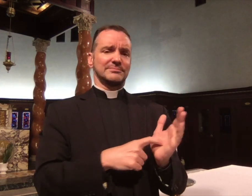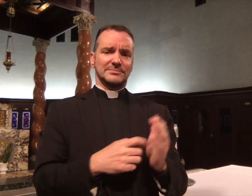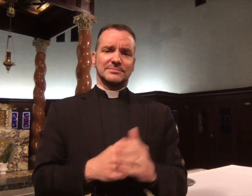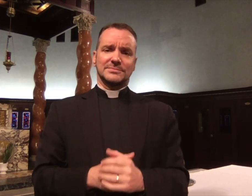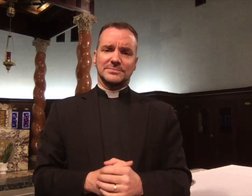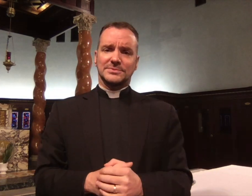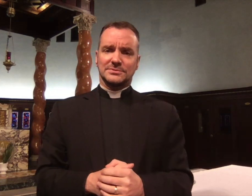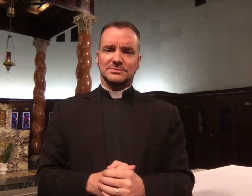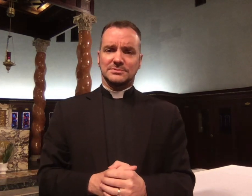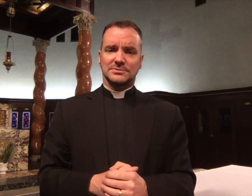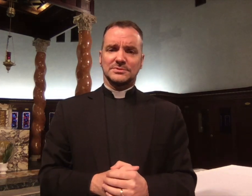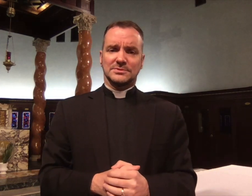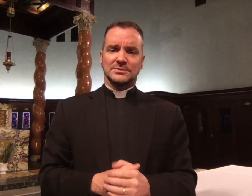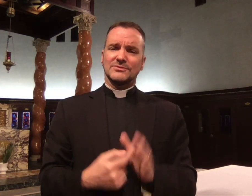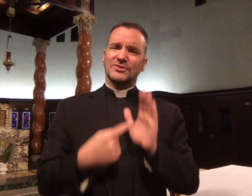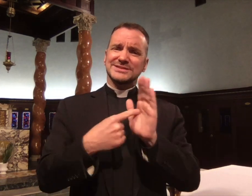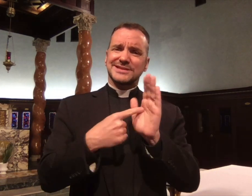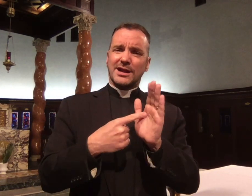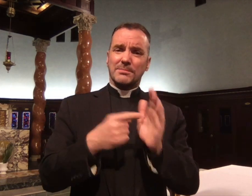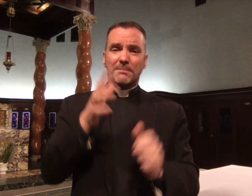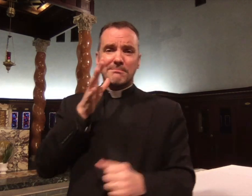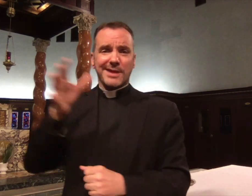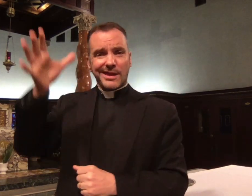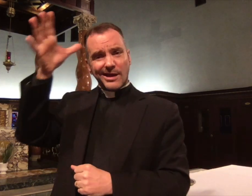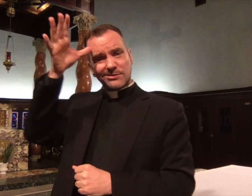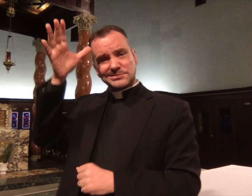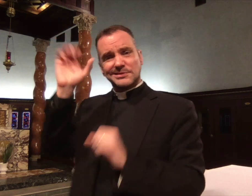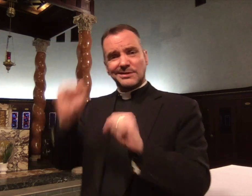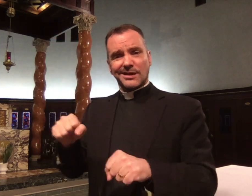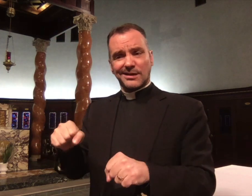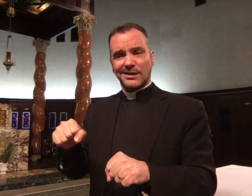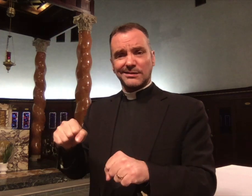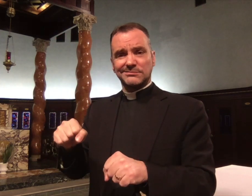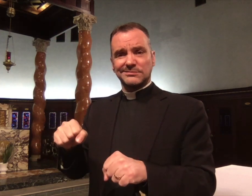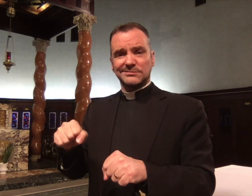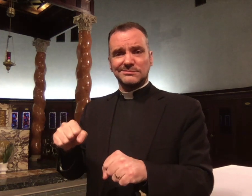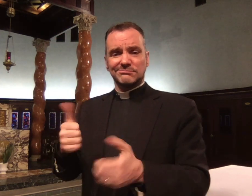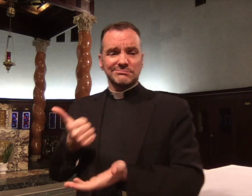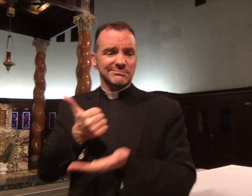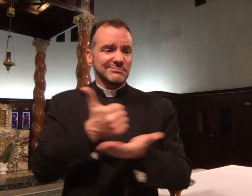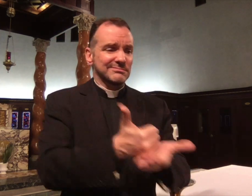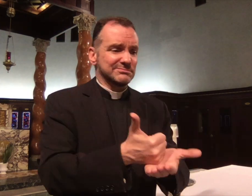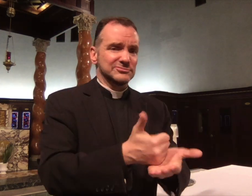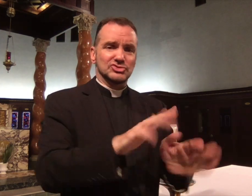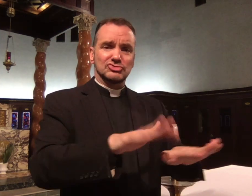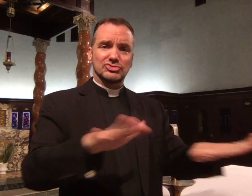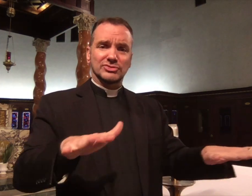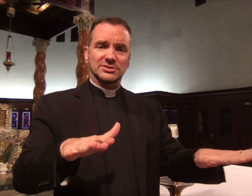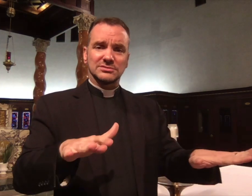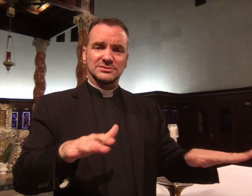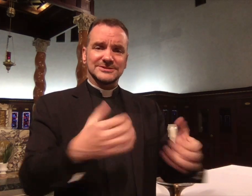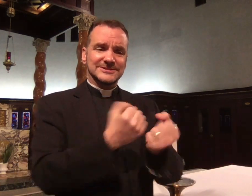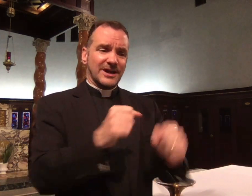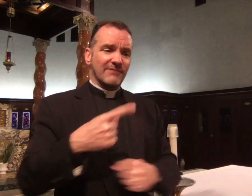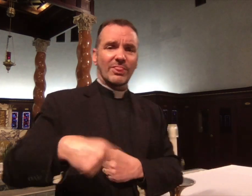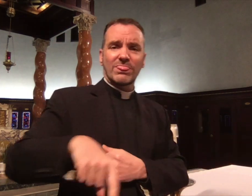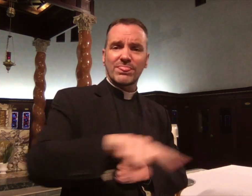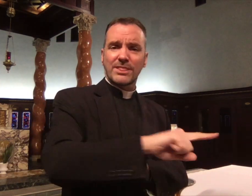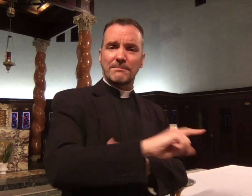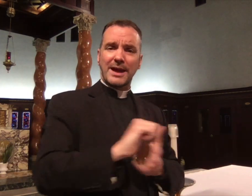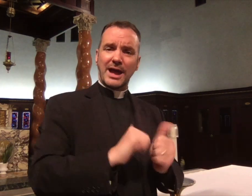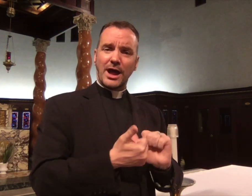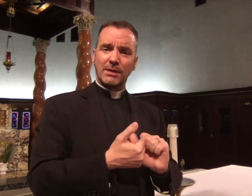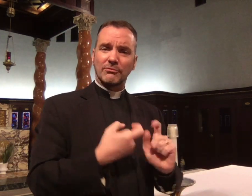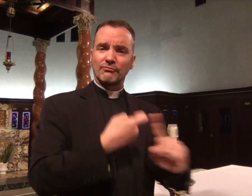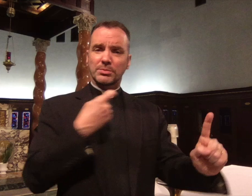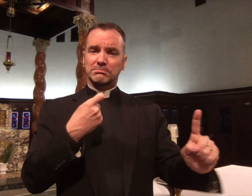We can recognize it, for example, in the work of a parent who helps their child